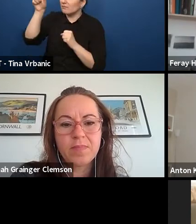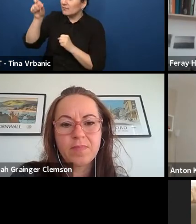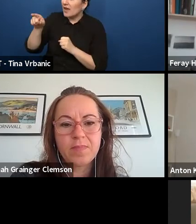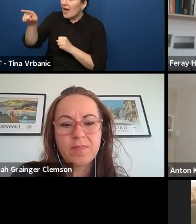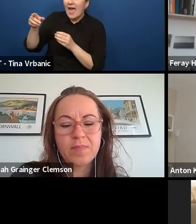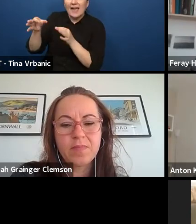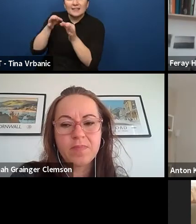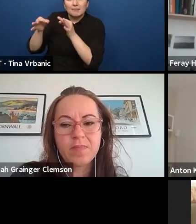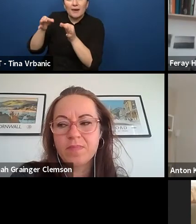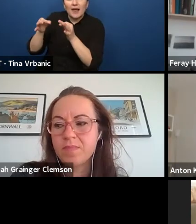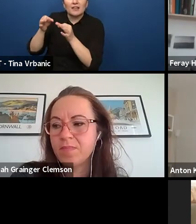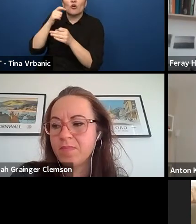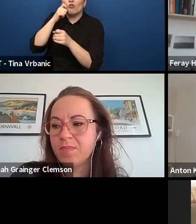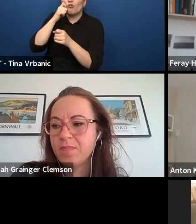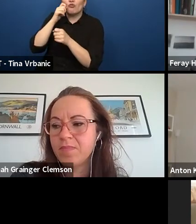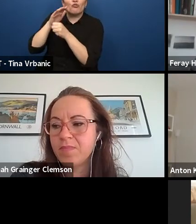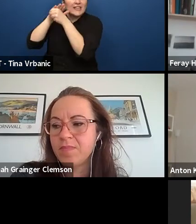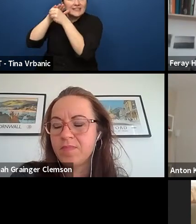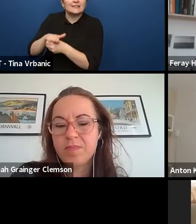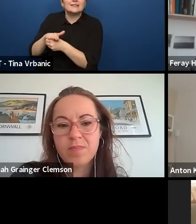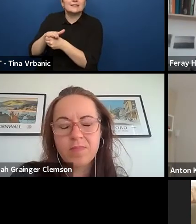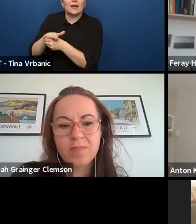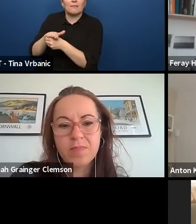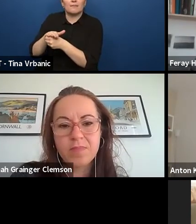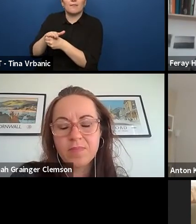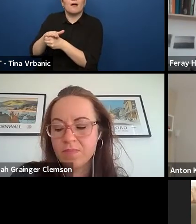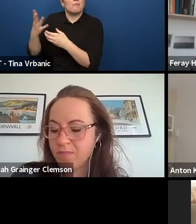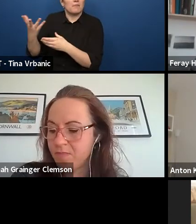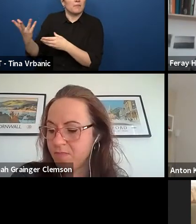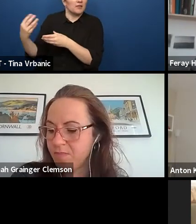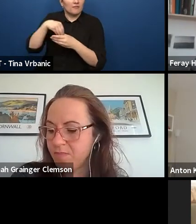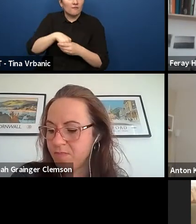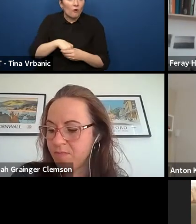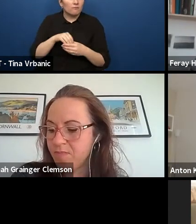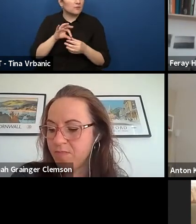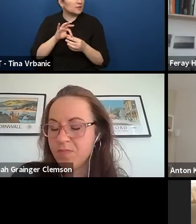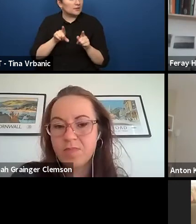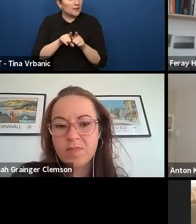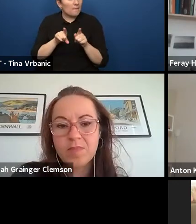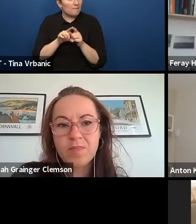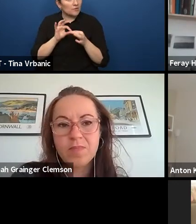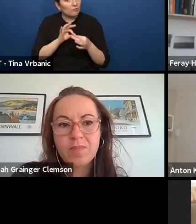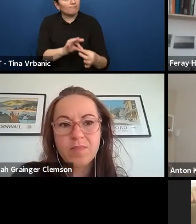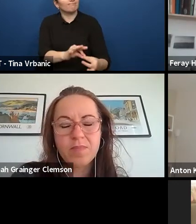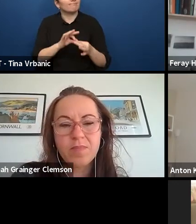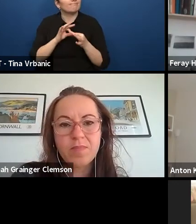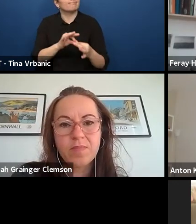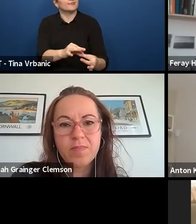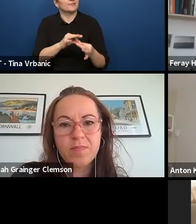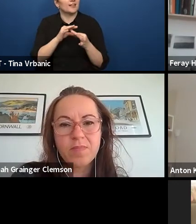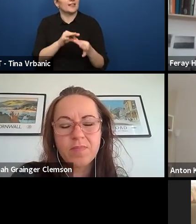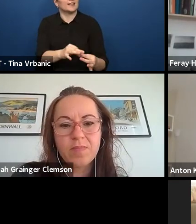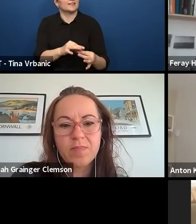So, I think that is very important that you need to be- and also who is on stage.